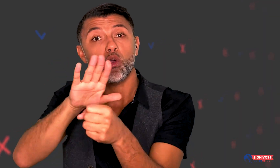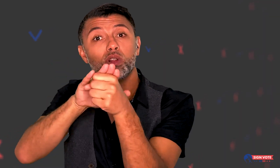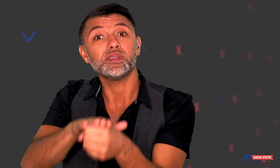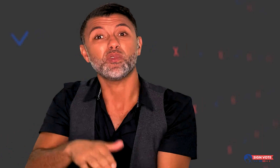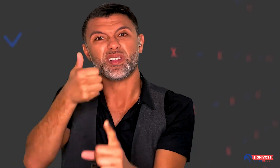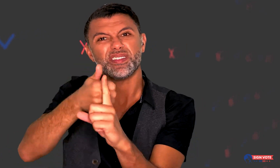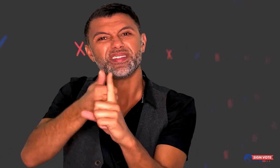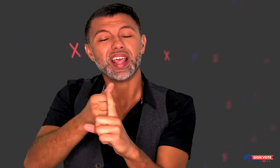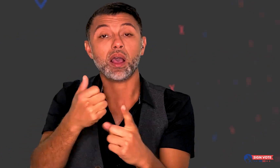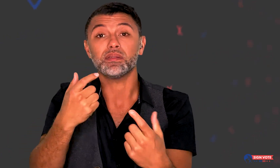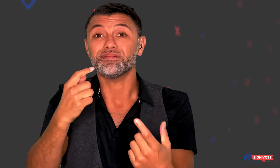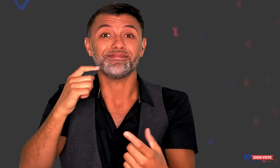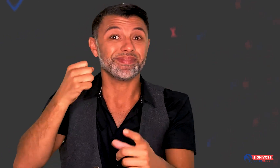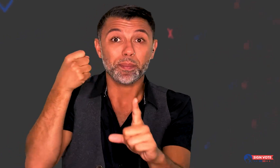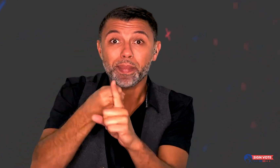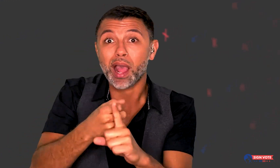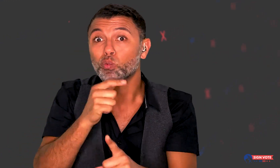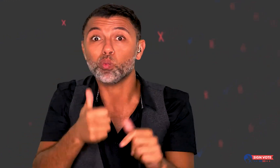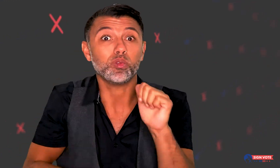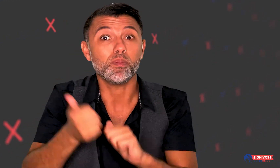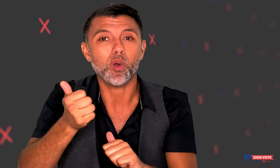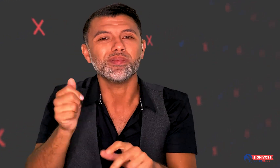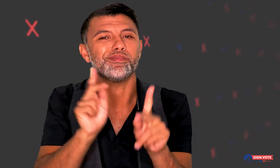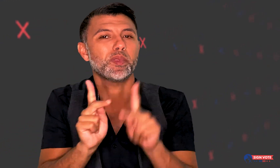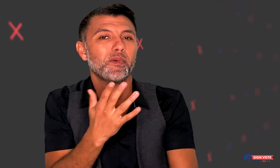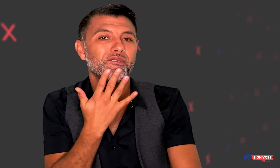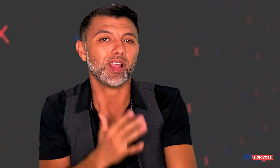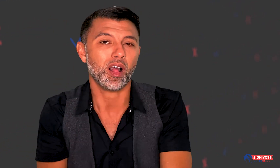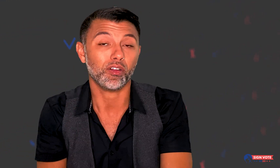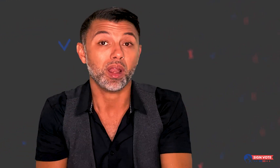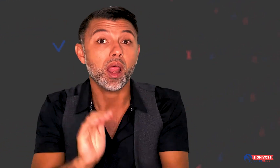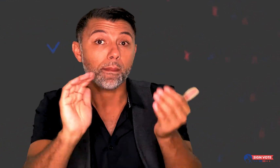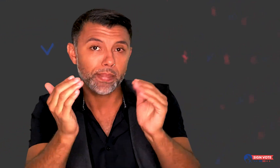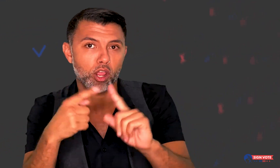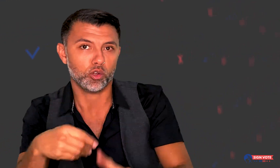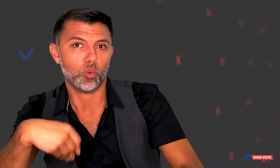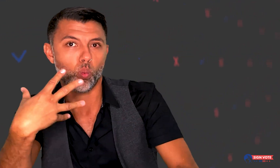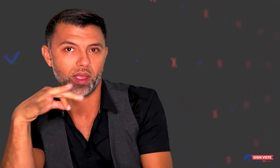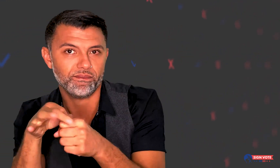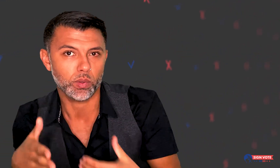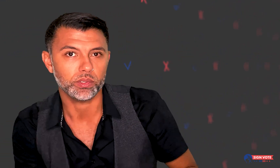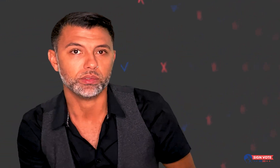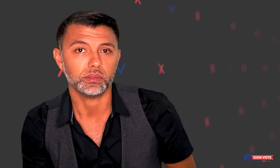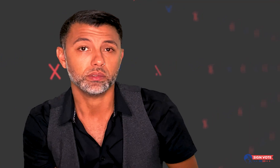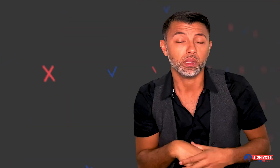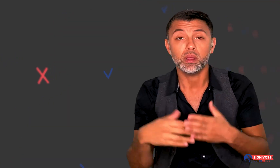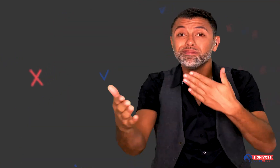Voter suppression predominantly impacts people of color compared to white voters.